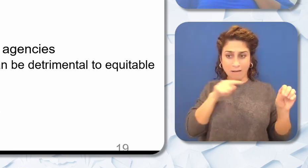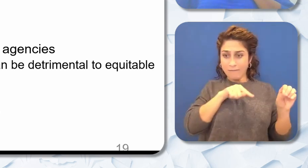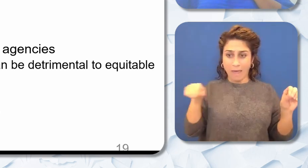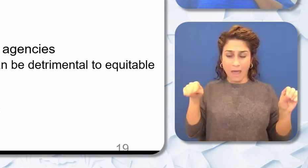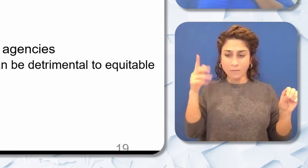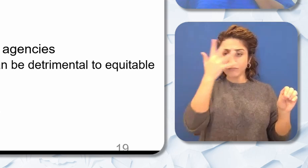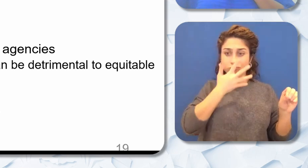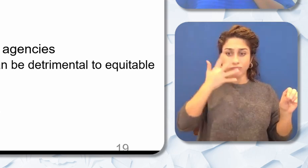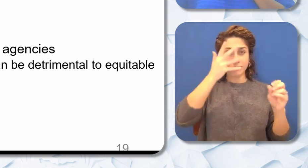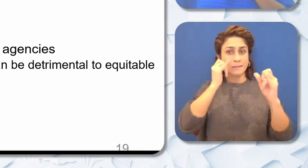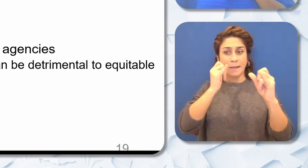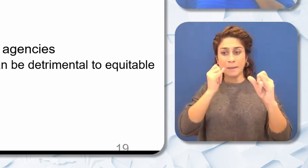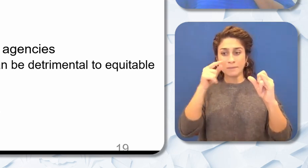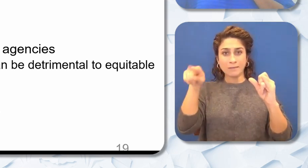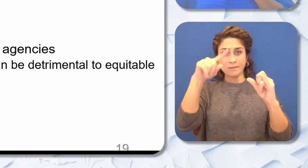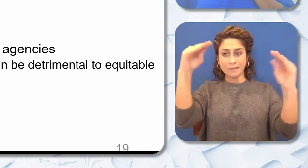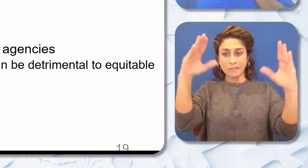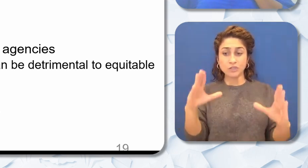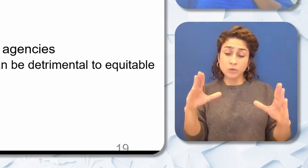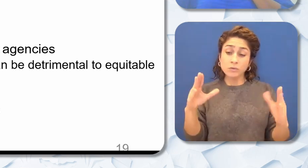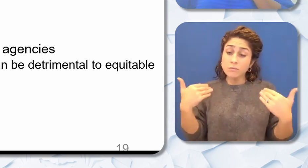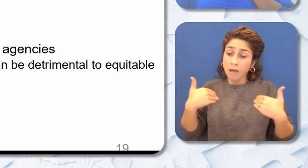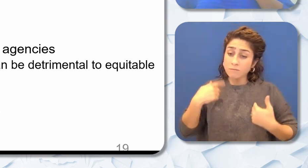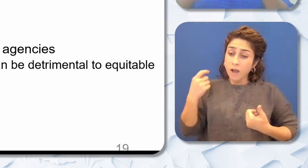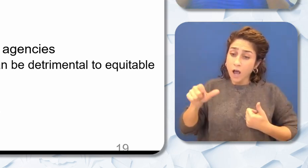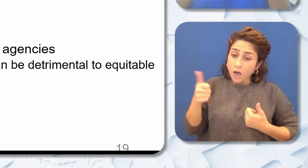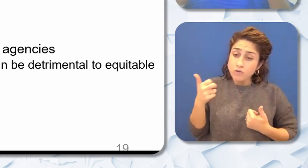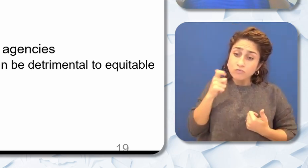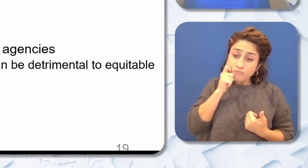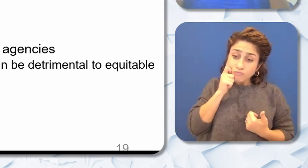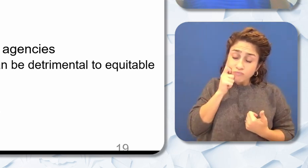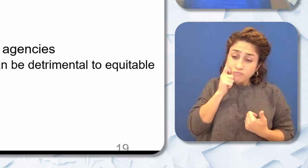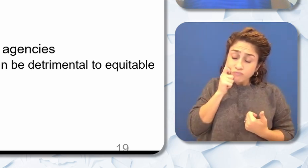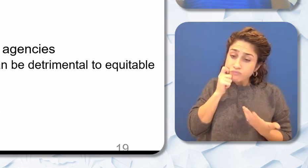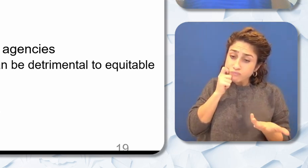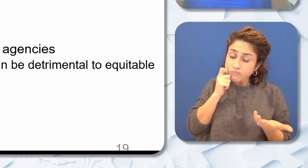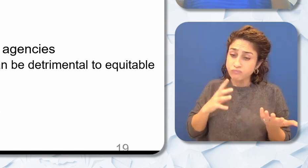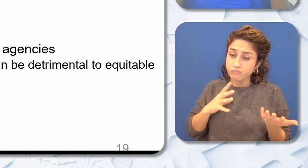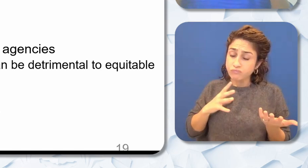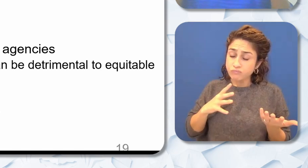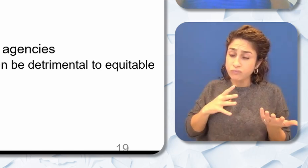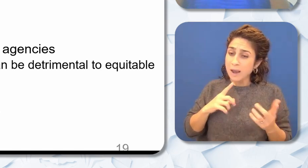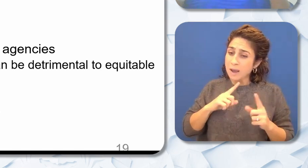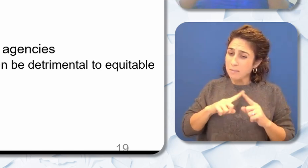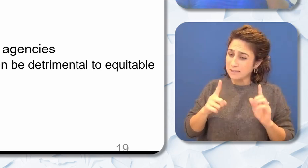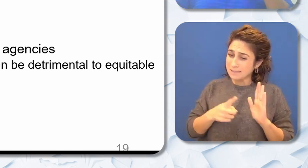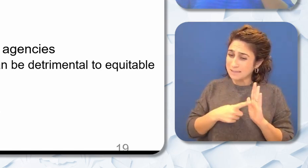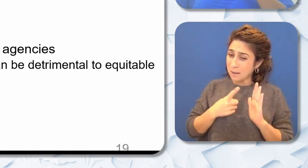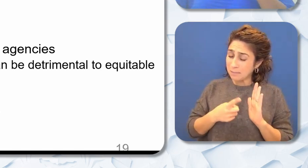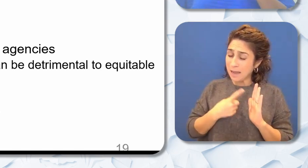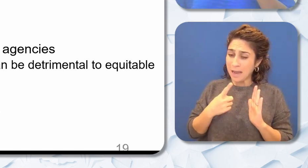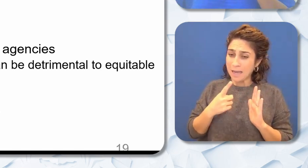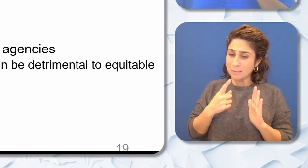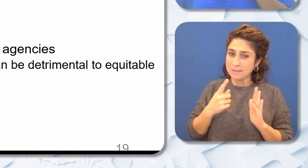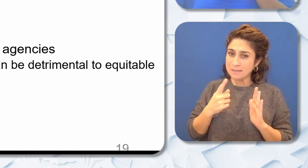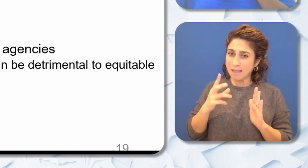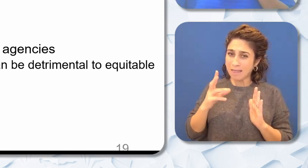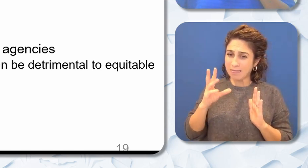a representative other races and sometimes that can imbalance the field there for. And